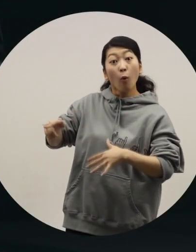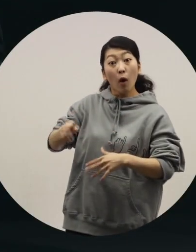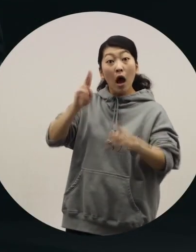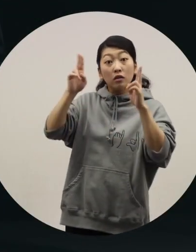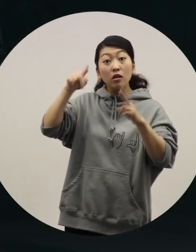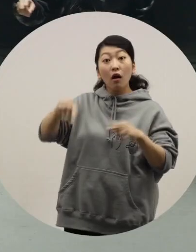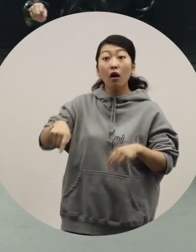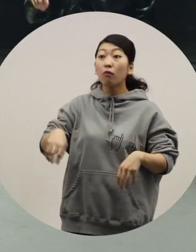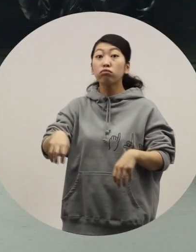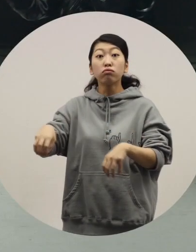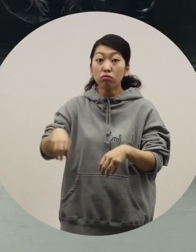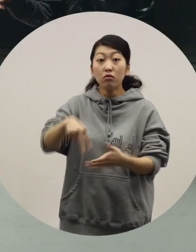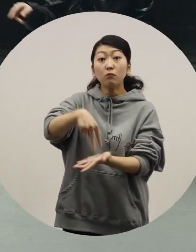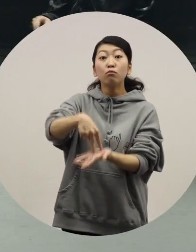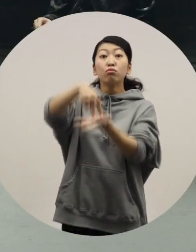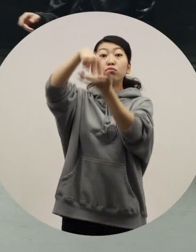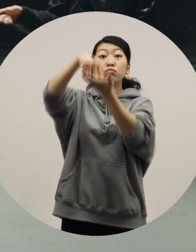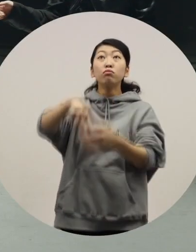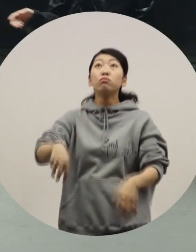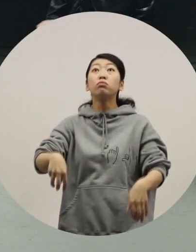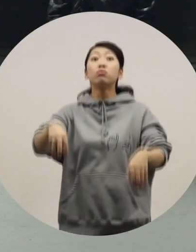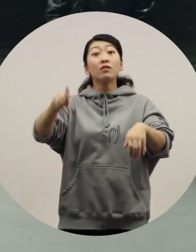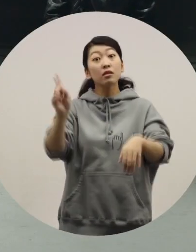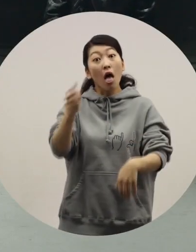and take the elevator to go upstairs. [Toriyama] I agree with you.